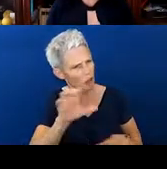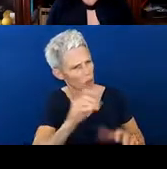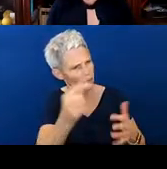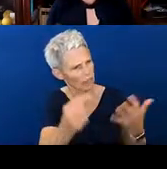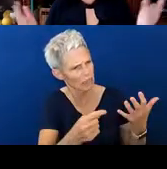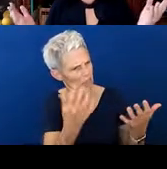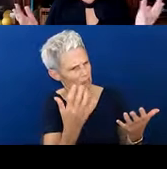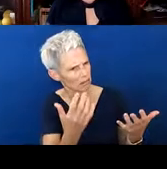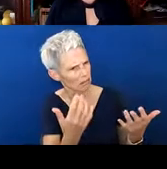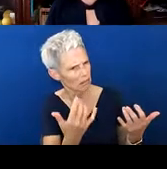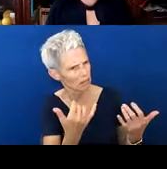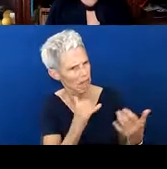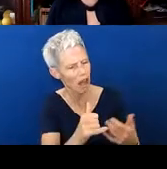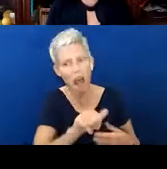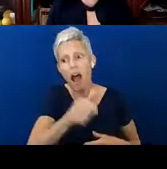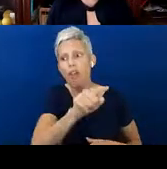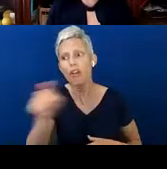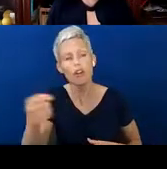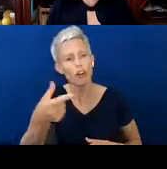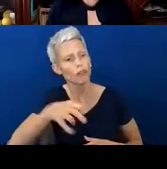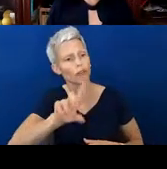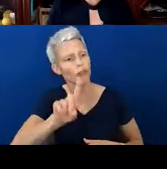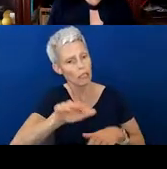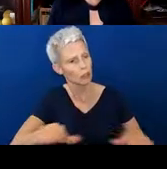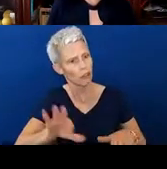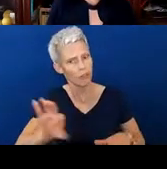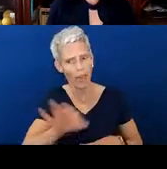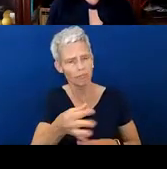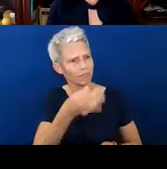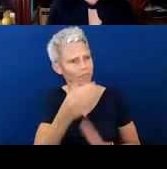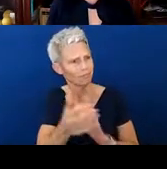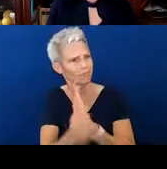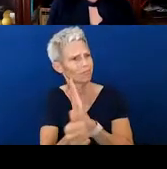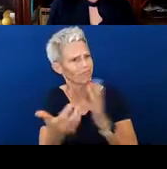all the other grandkids were mastering it.” Because you can, you have a better understanding